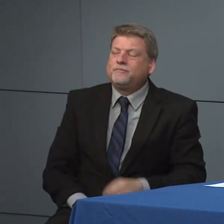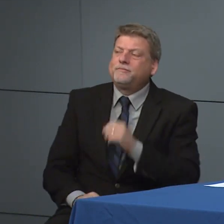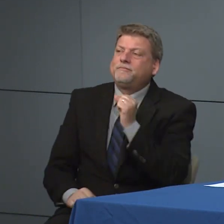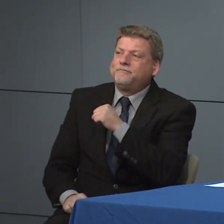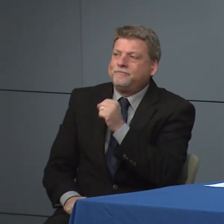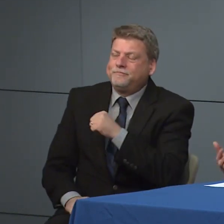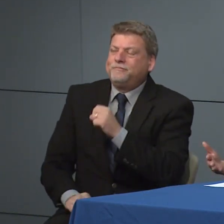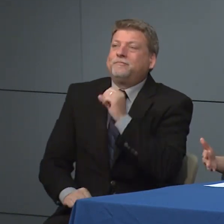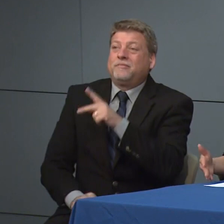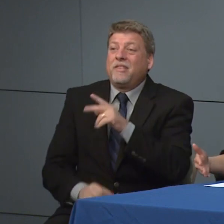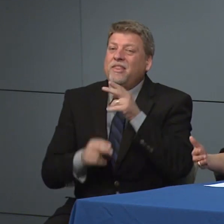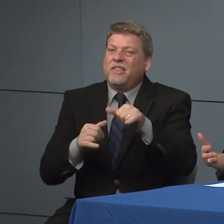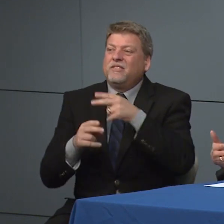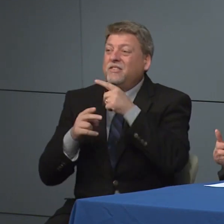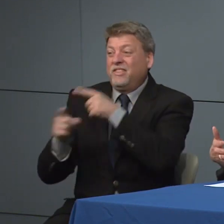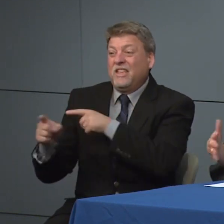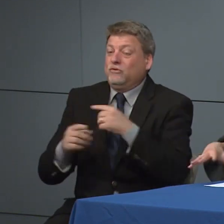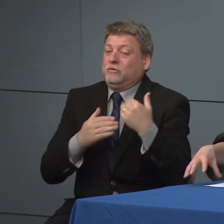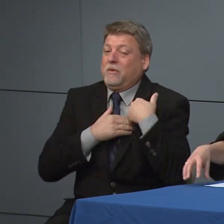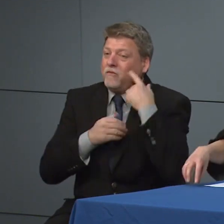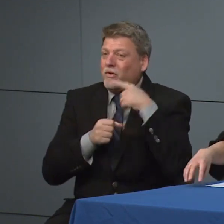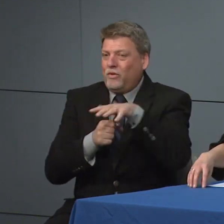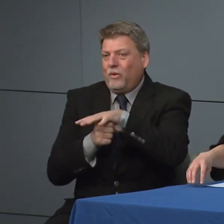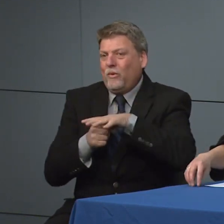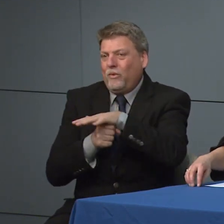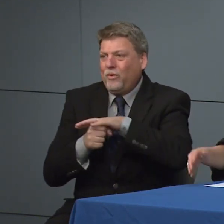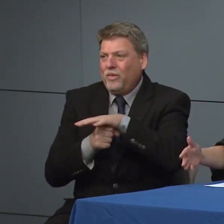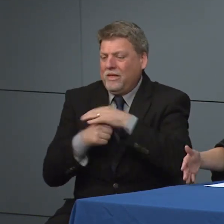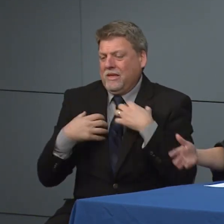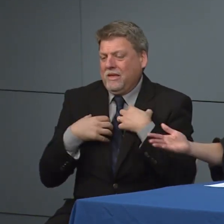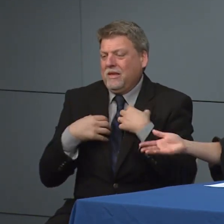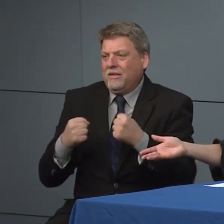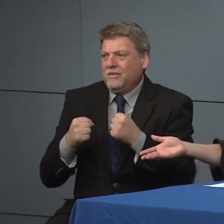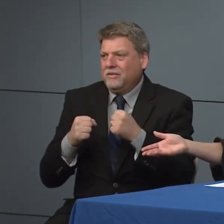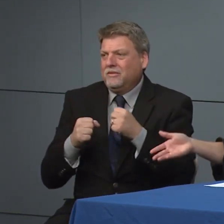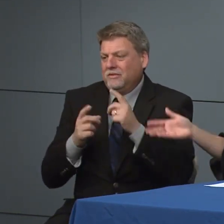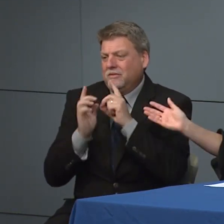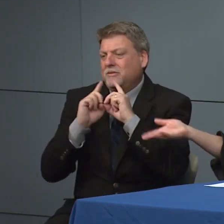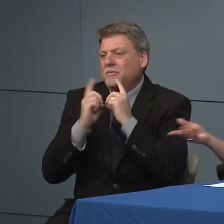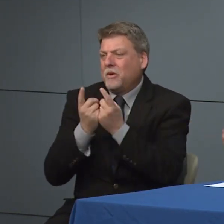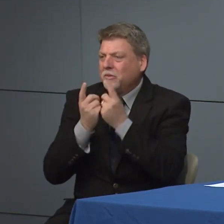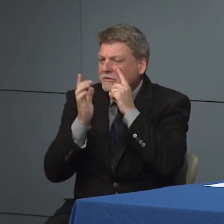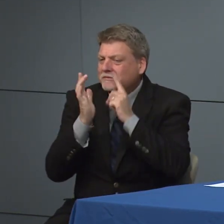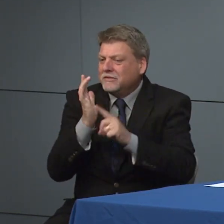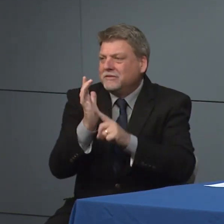Yeah, and so the local investigation and that the investigation of the specific is happens at the local level